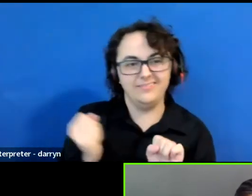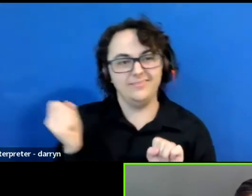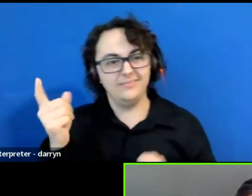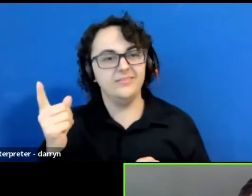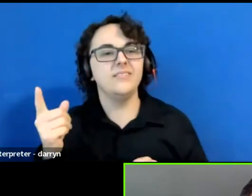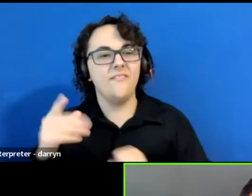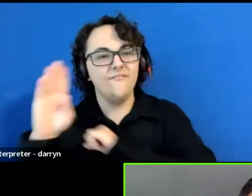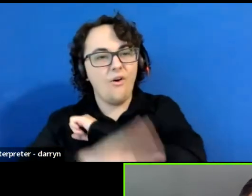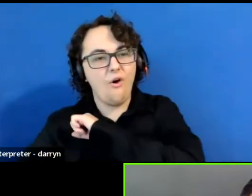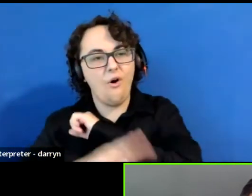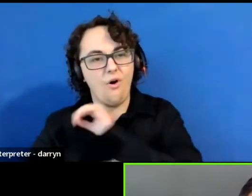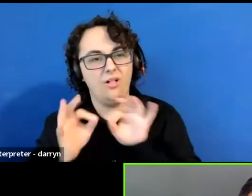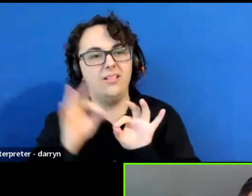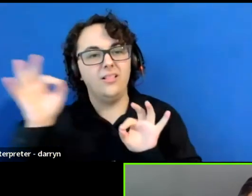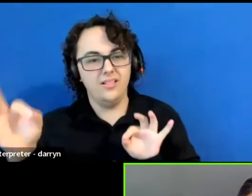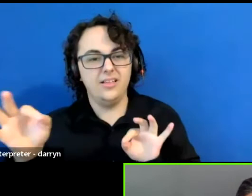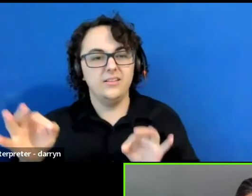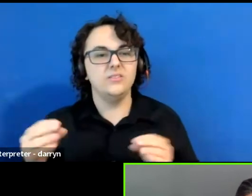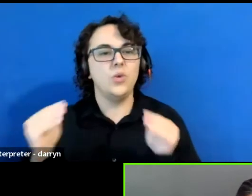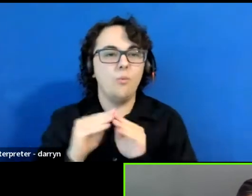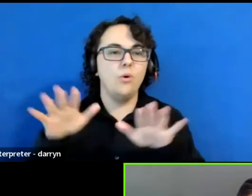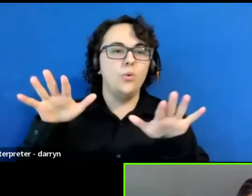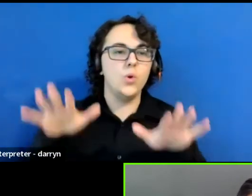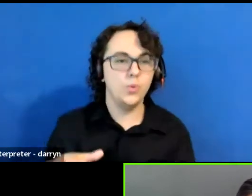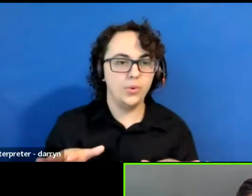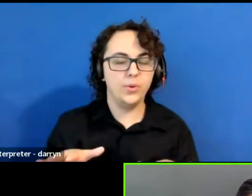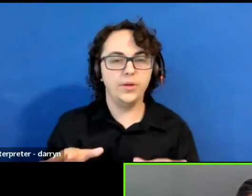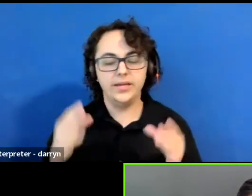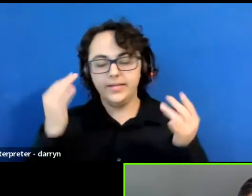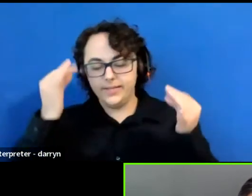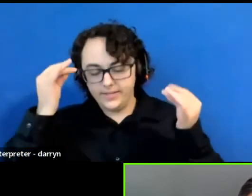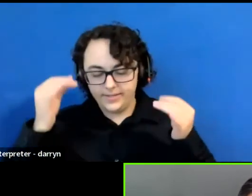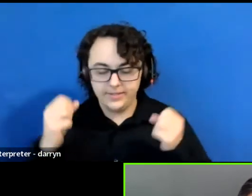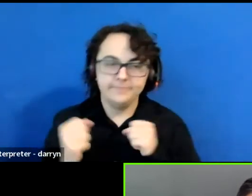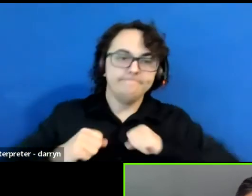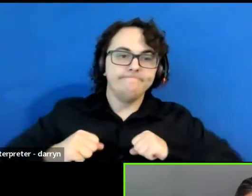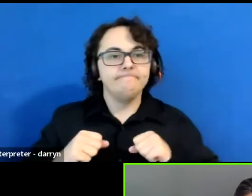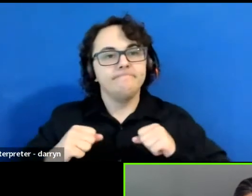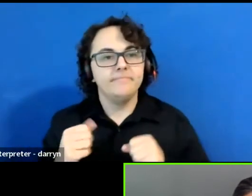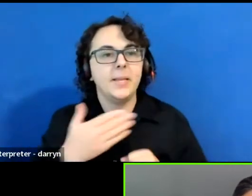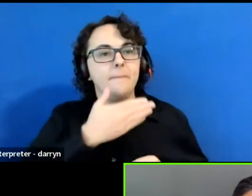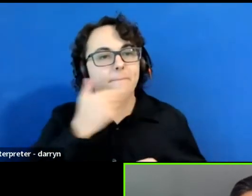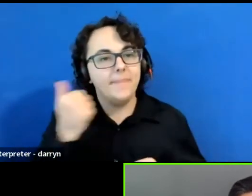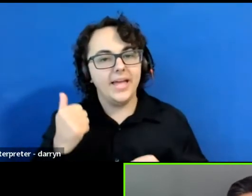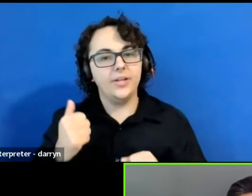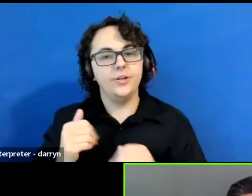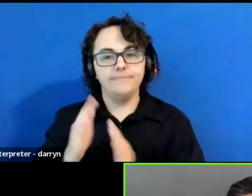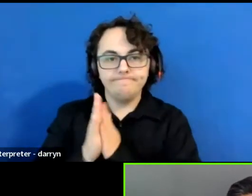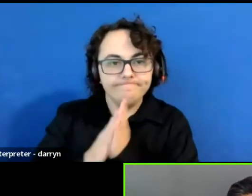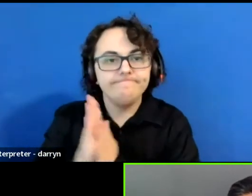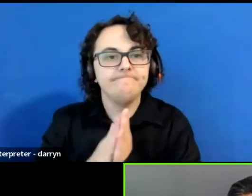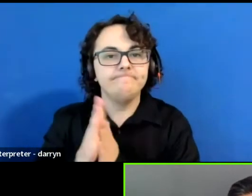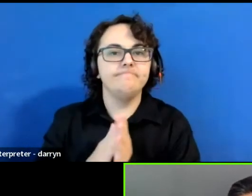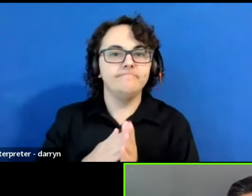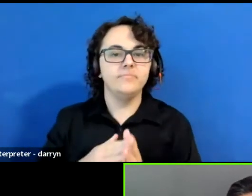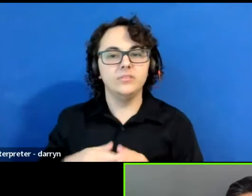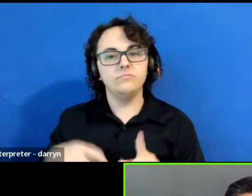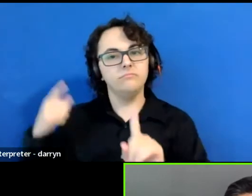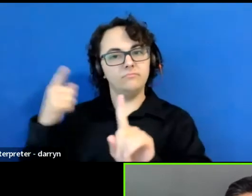and realign our efforts to truly live our new mission, to lead for adjust and thrive in theater ecology.